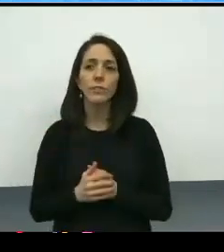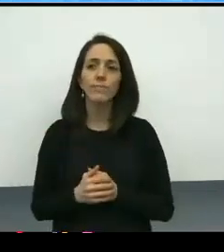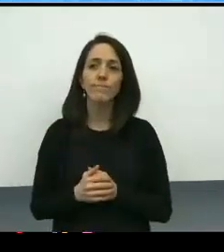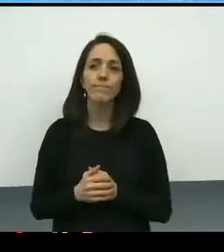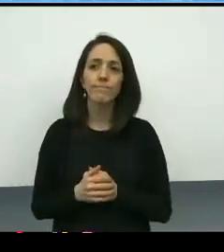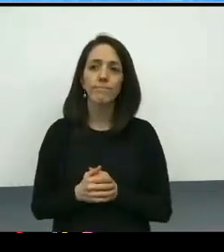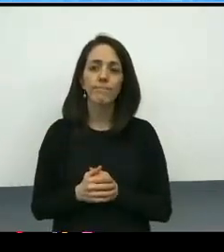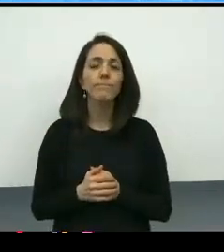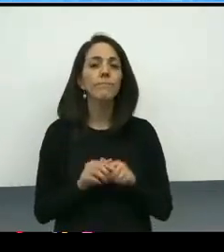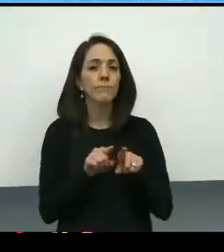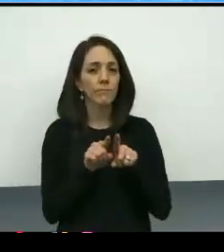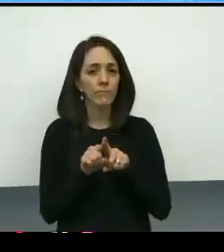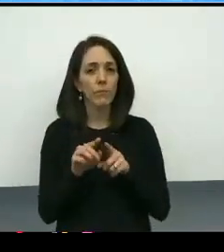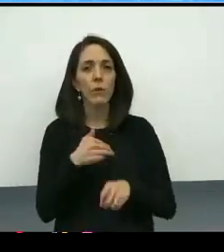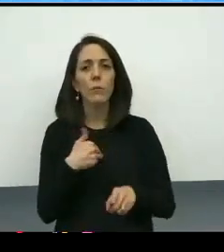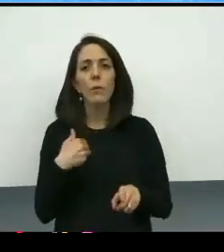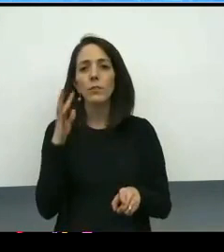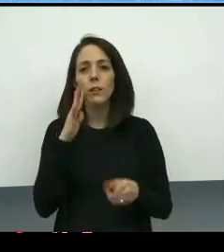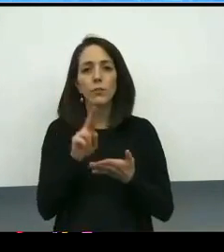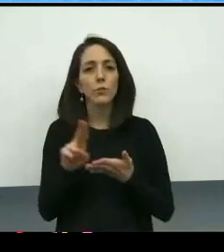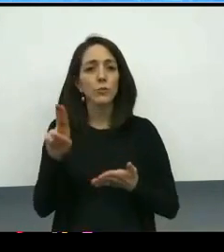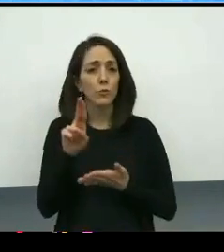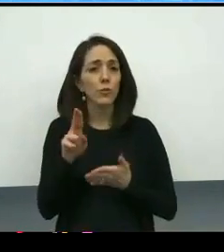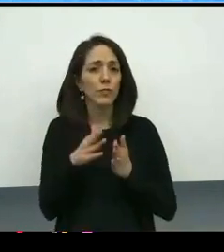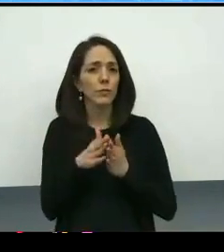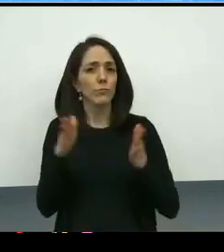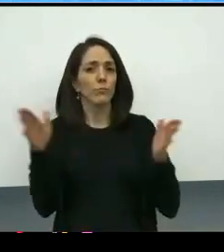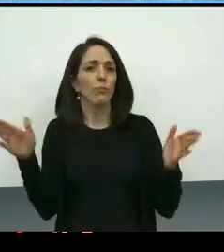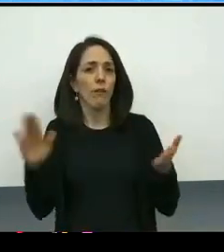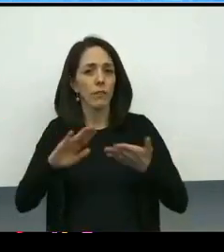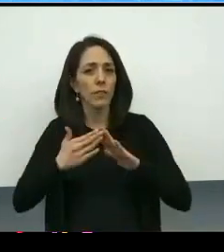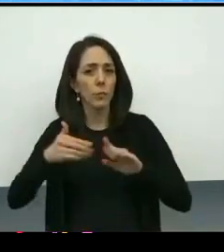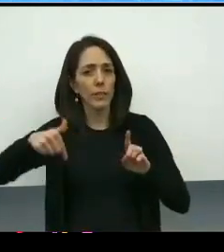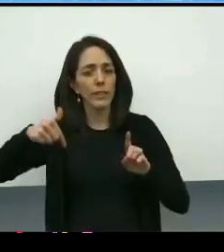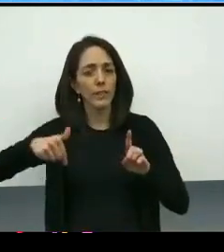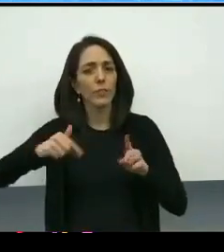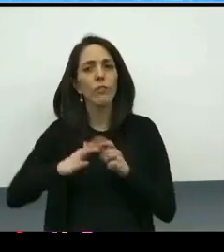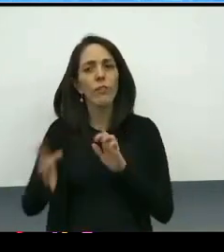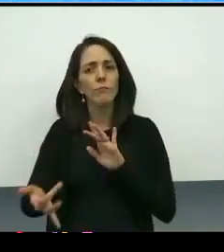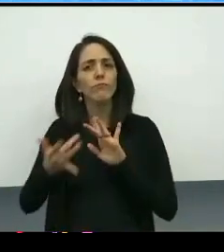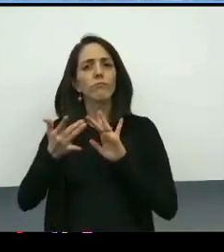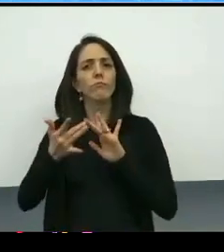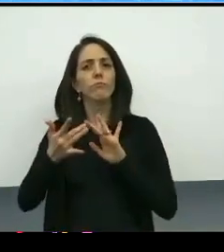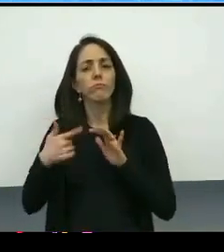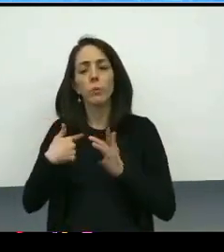as well as members of the university community more broadly who, I know, have reached out to members of the implementation committee